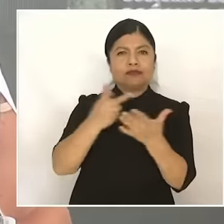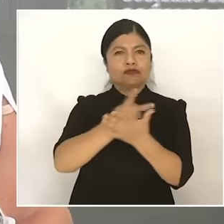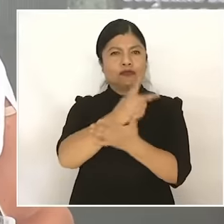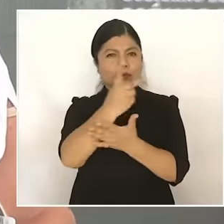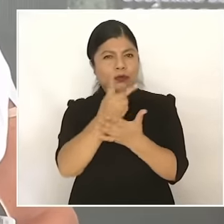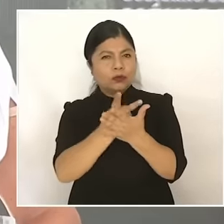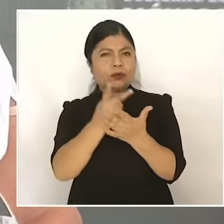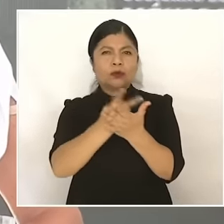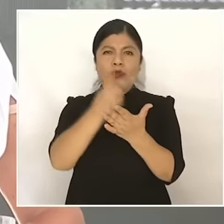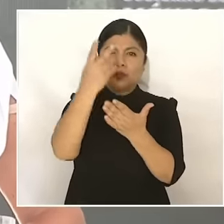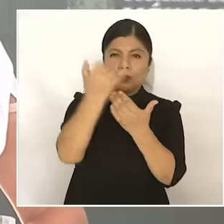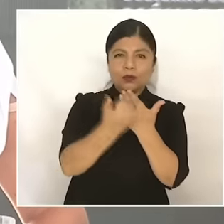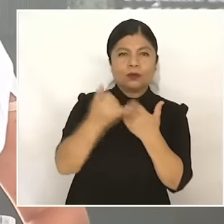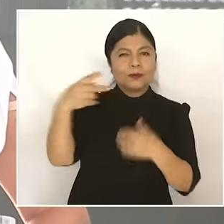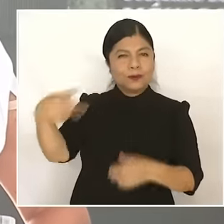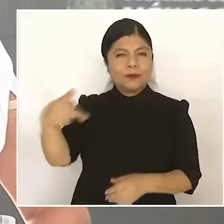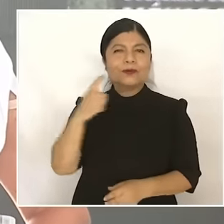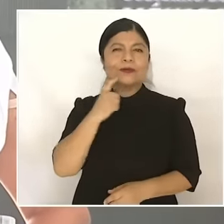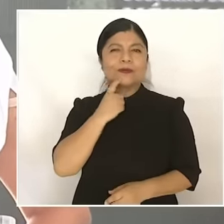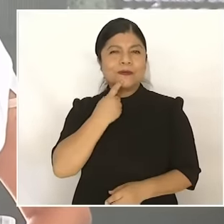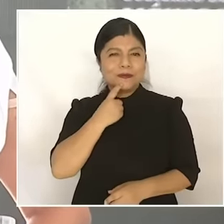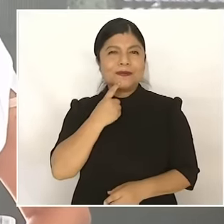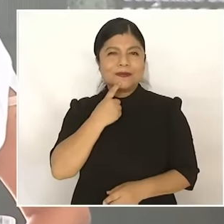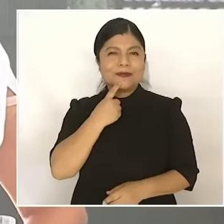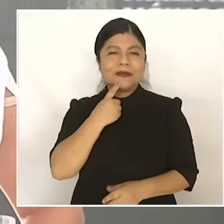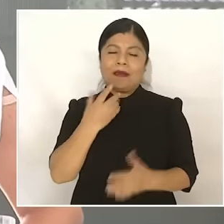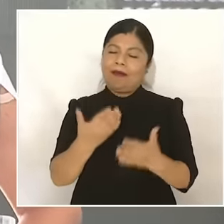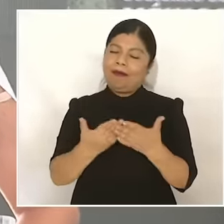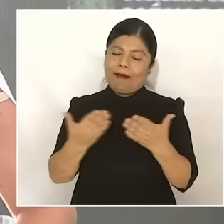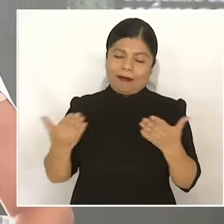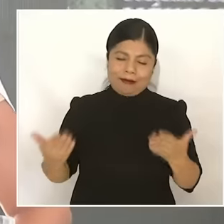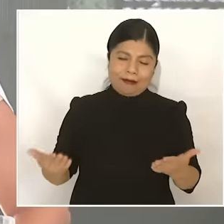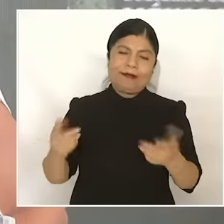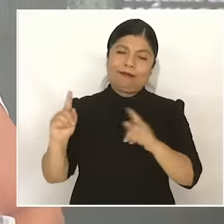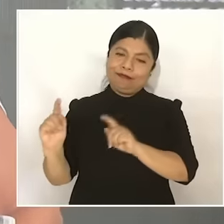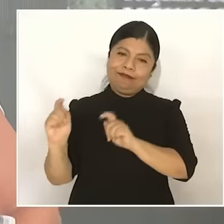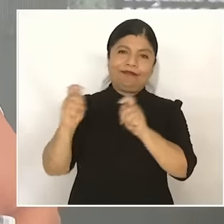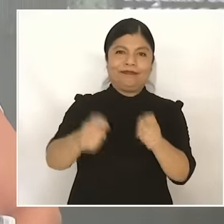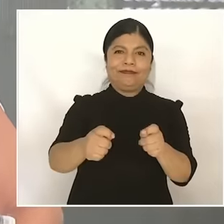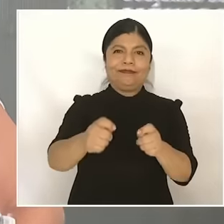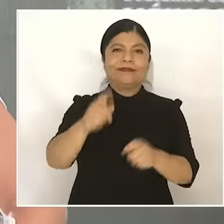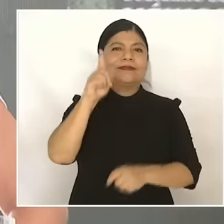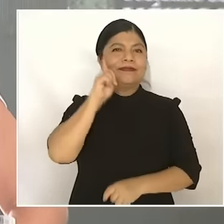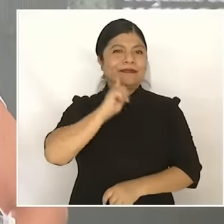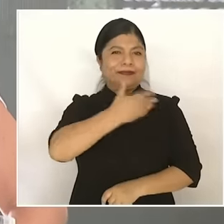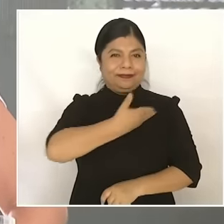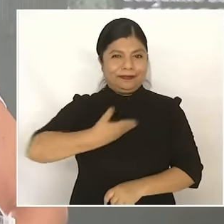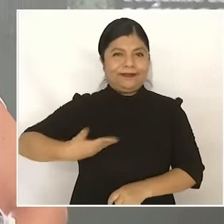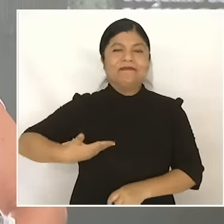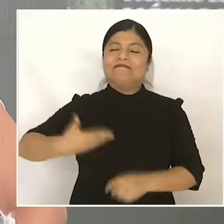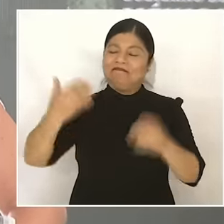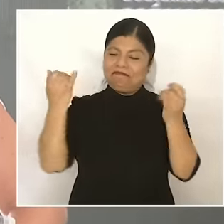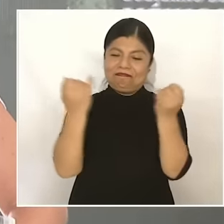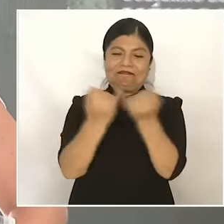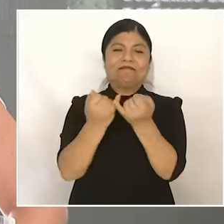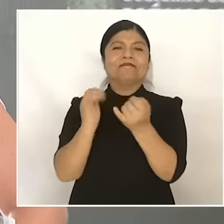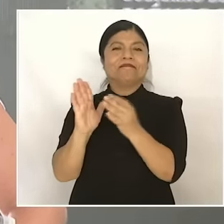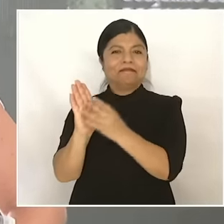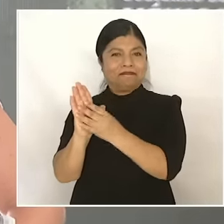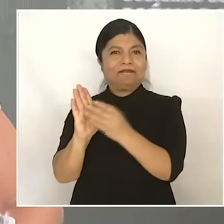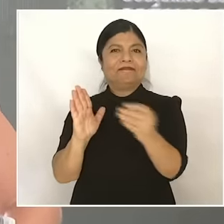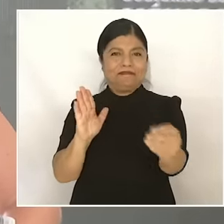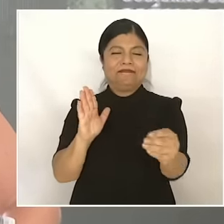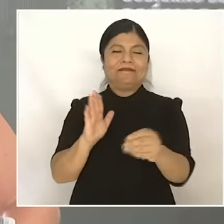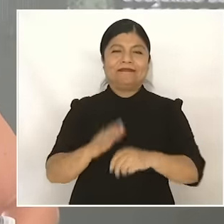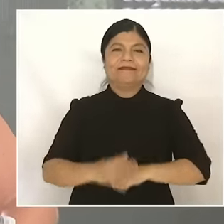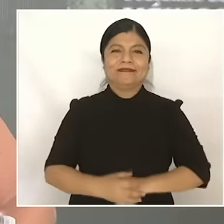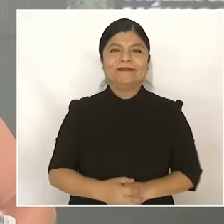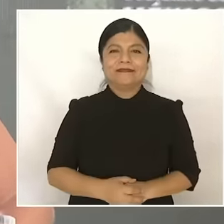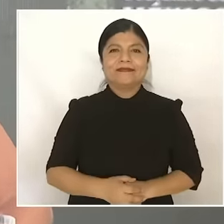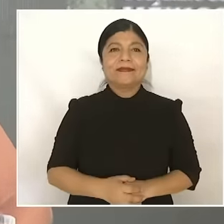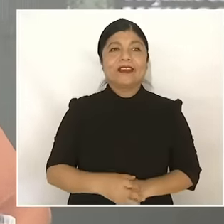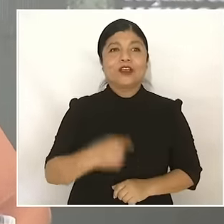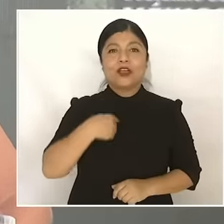projects that have made this transformation possible and he said that on June 2